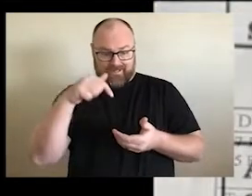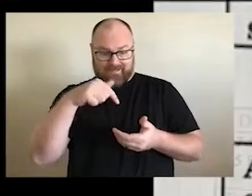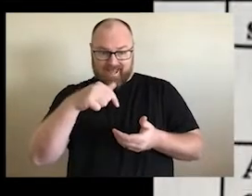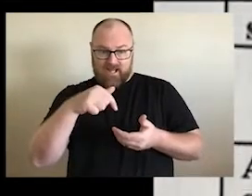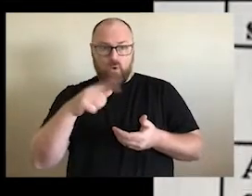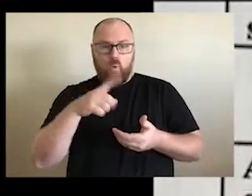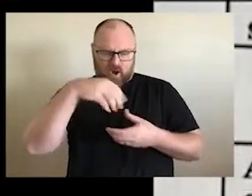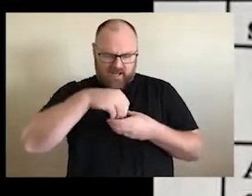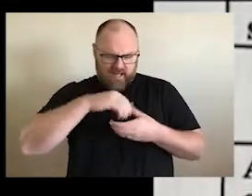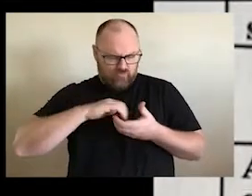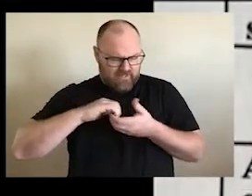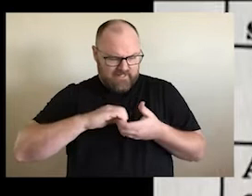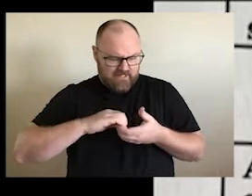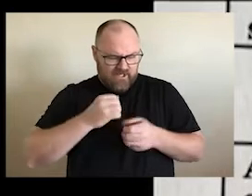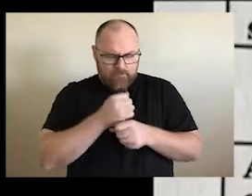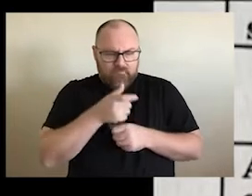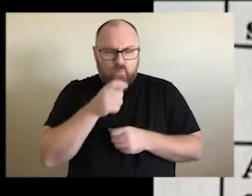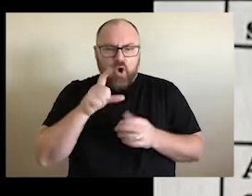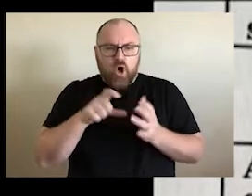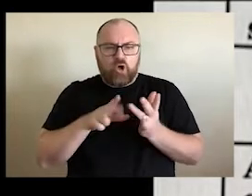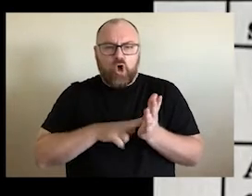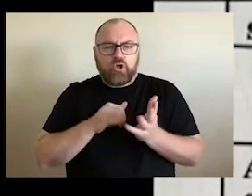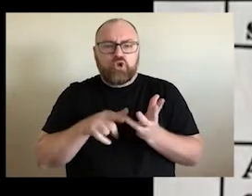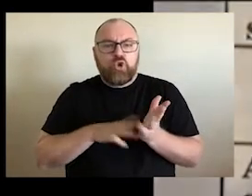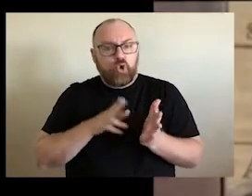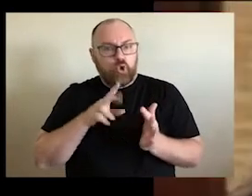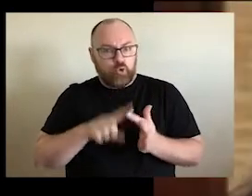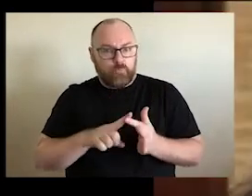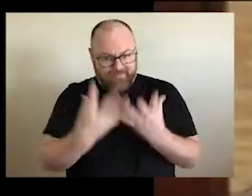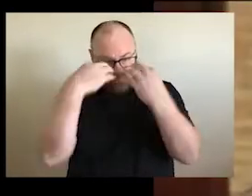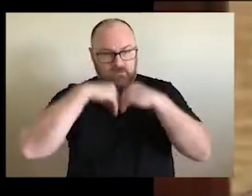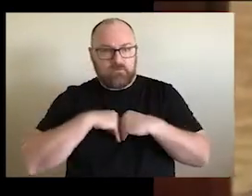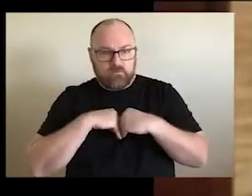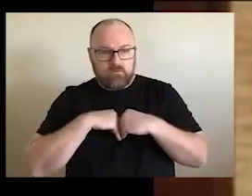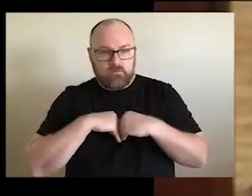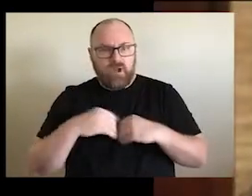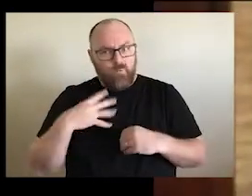talking together. It's just a simple as that and we don't talk together. We won't know each other. This is